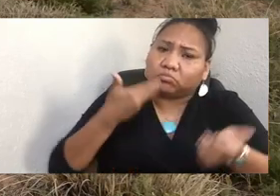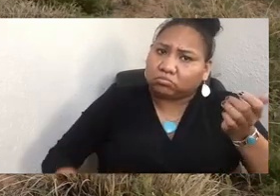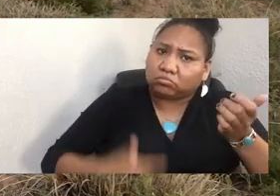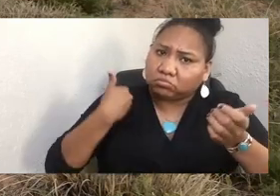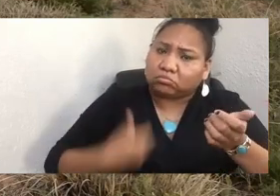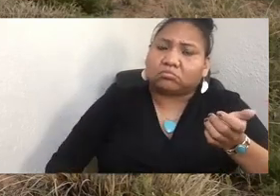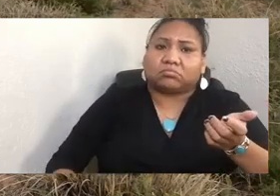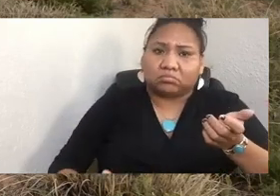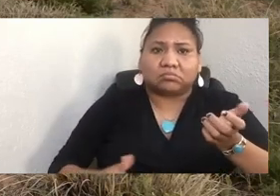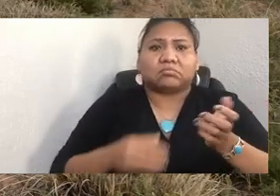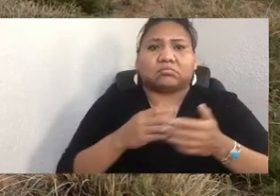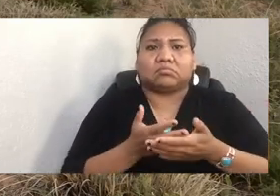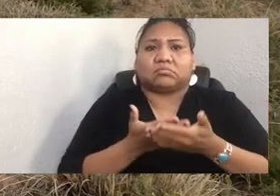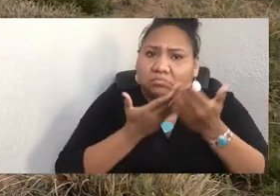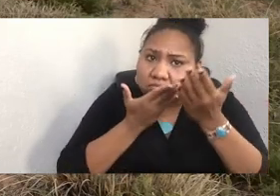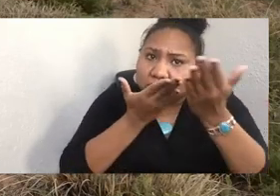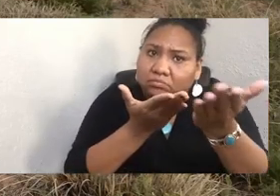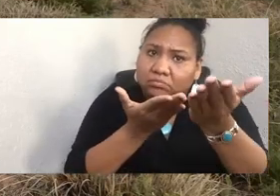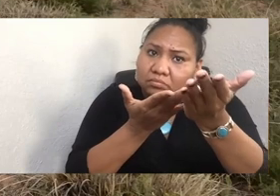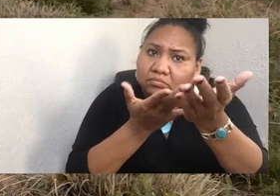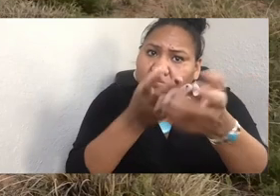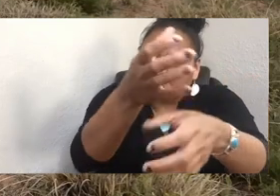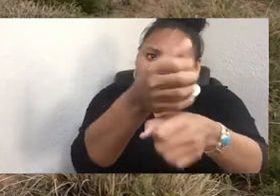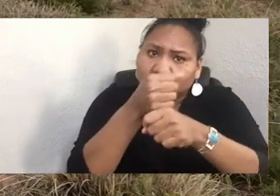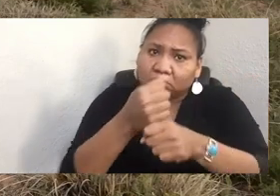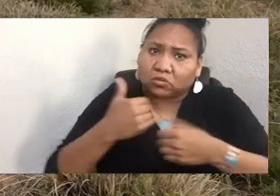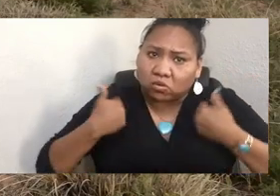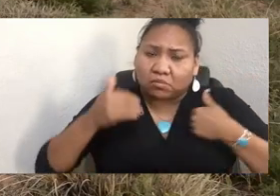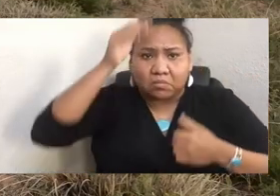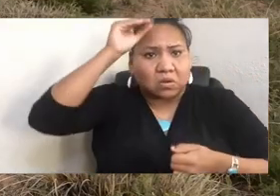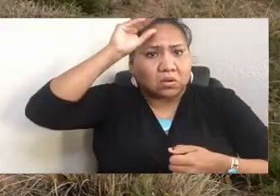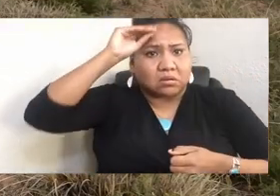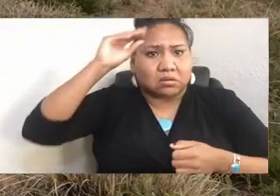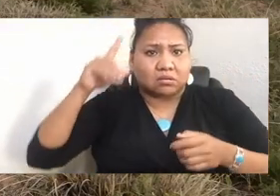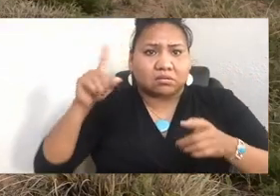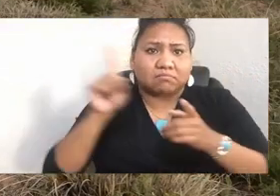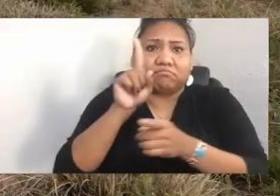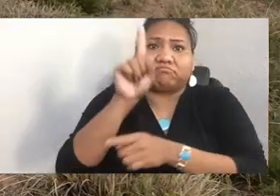and those other young boys that went up the mountain. I had to hand them over to creation.